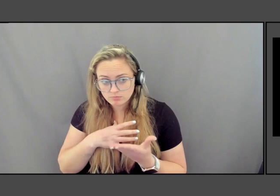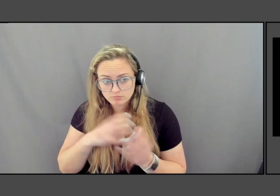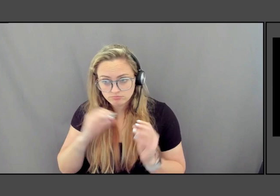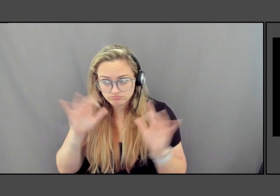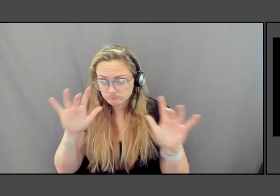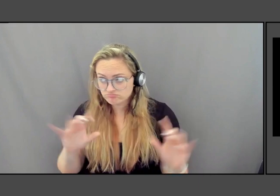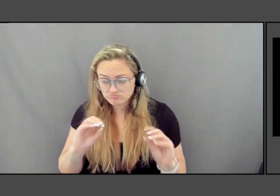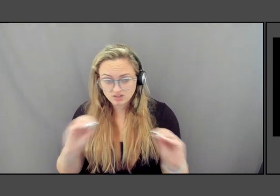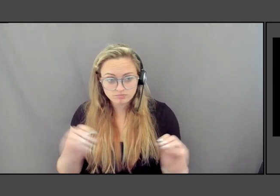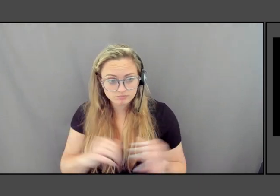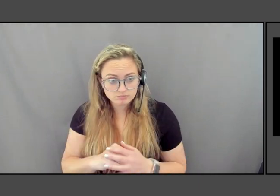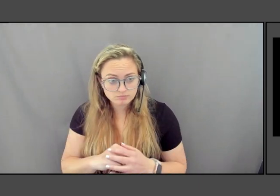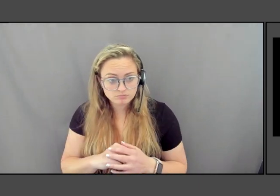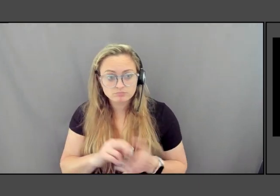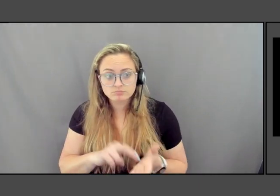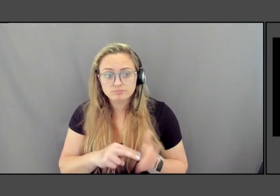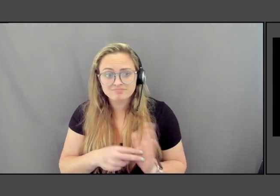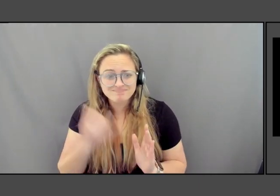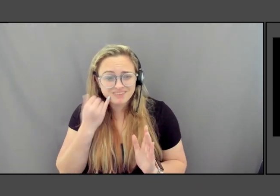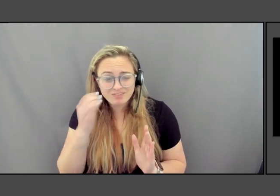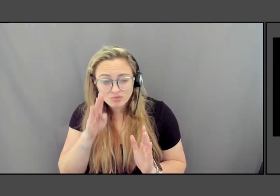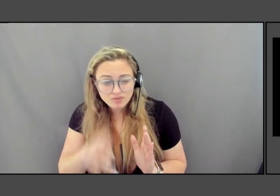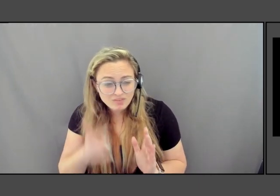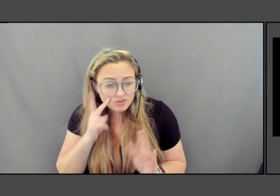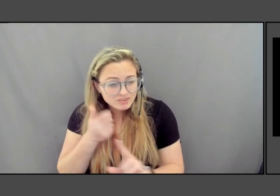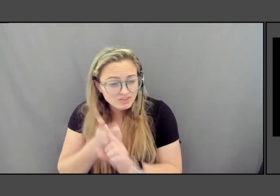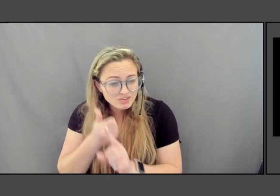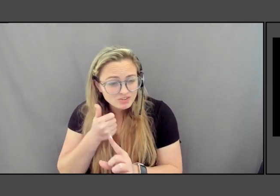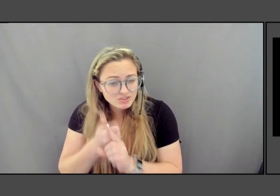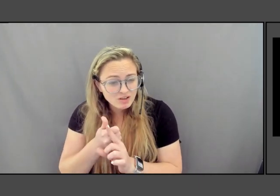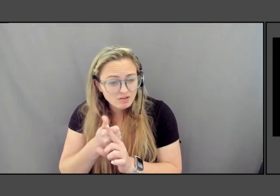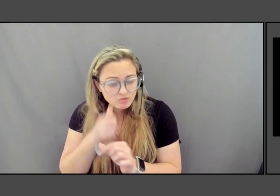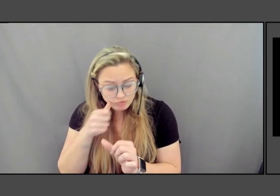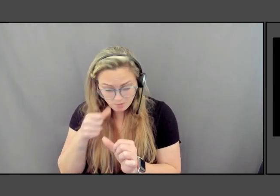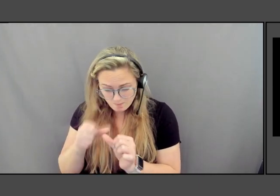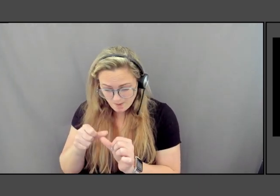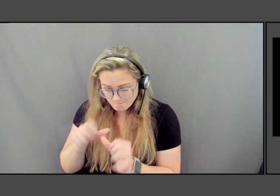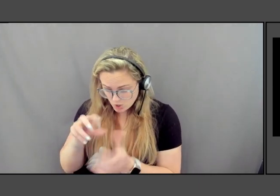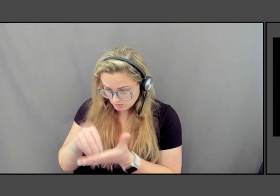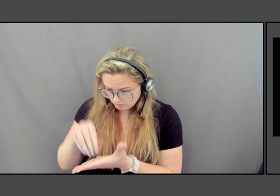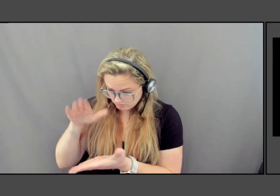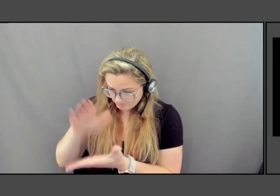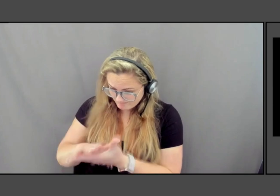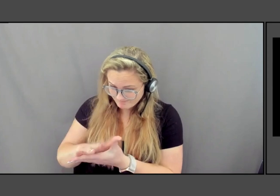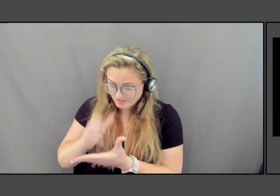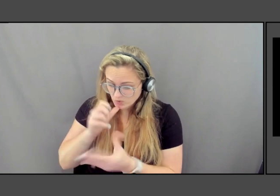if you never see yourself remembered, if we do not teach these histories